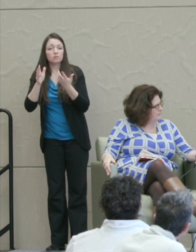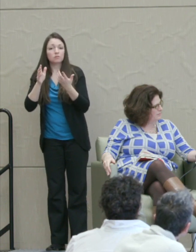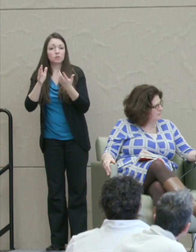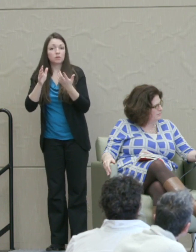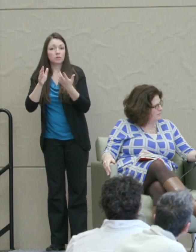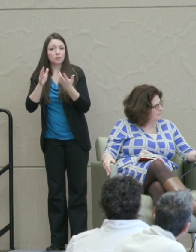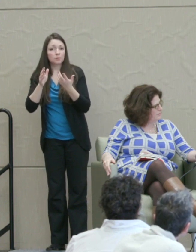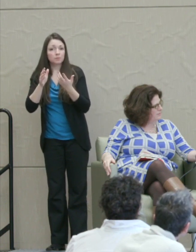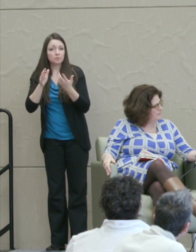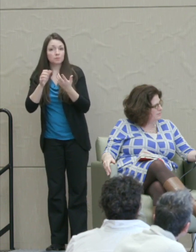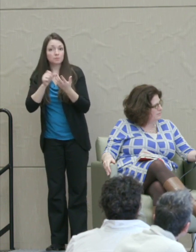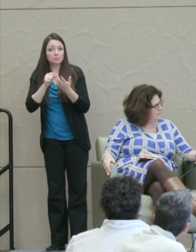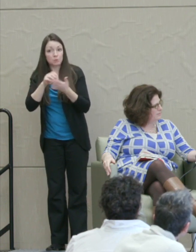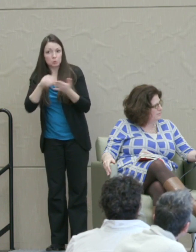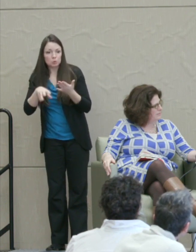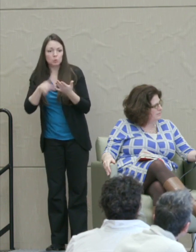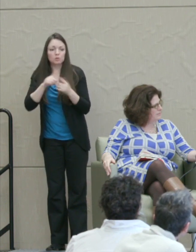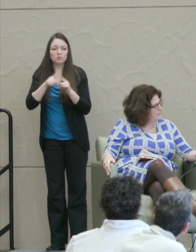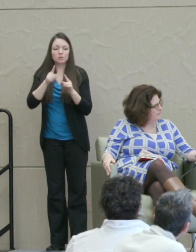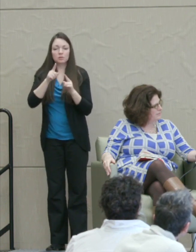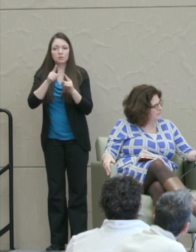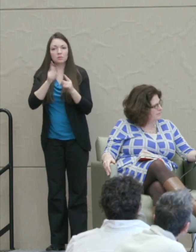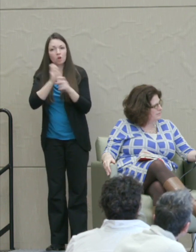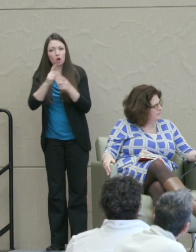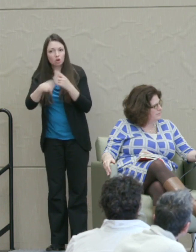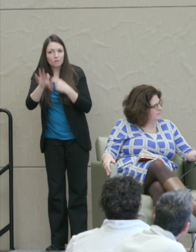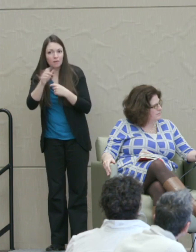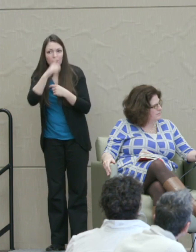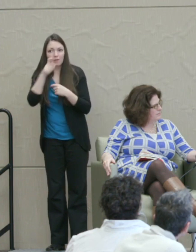they're usually not interested in going into the academy in the first instance.